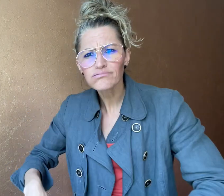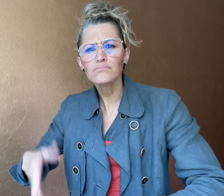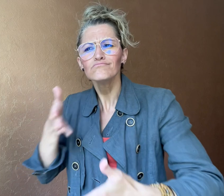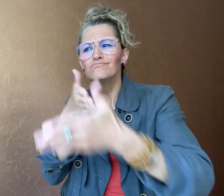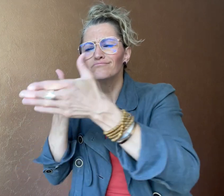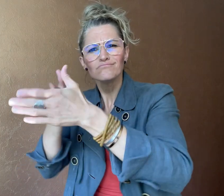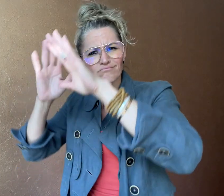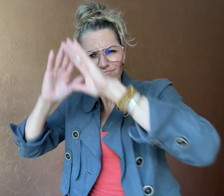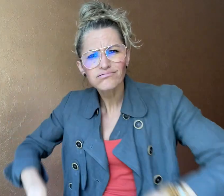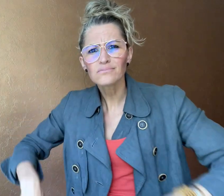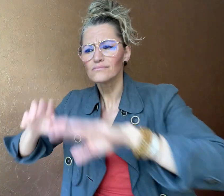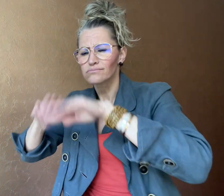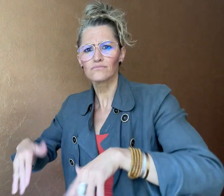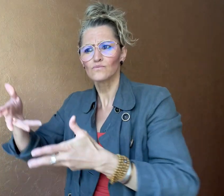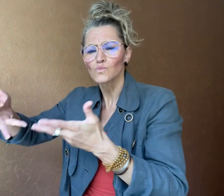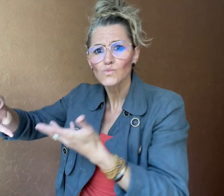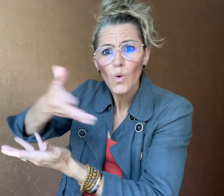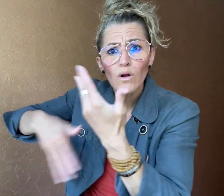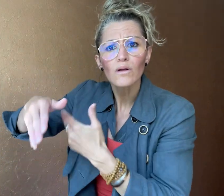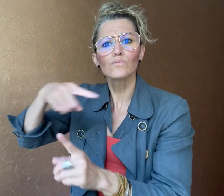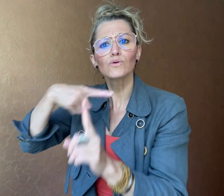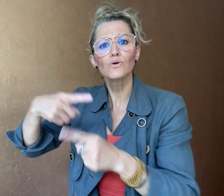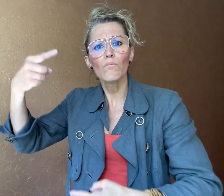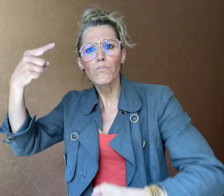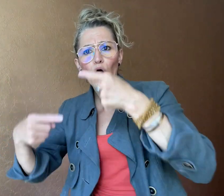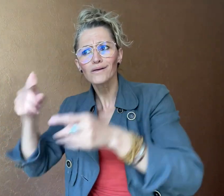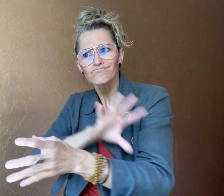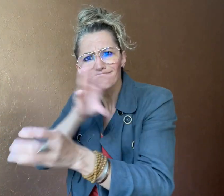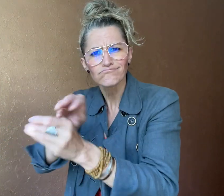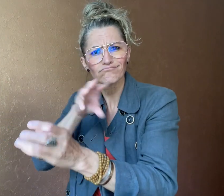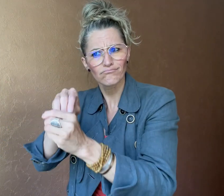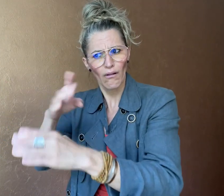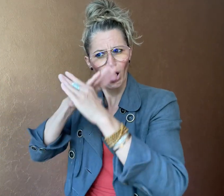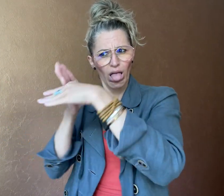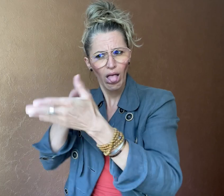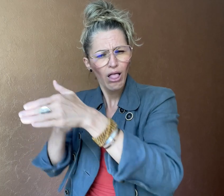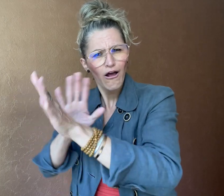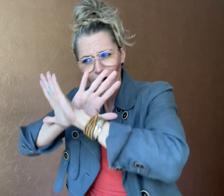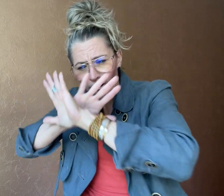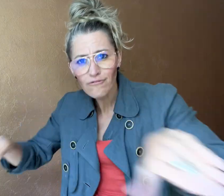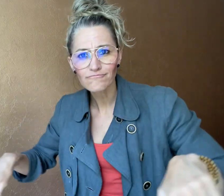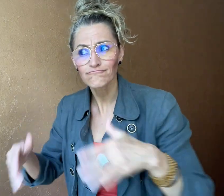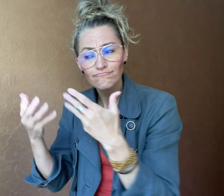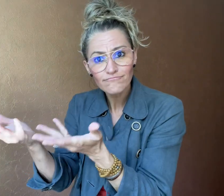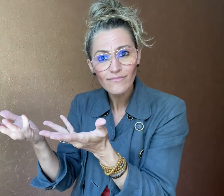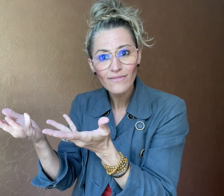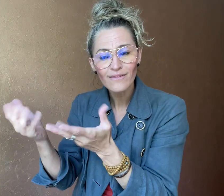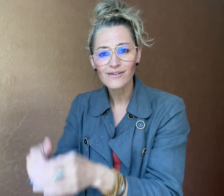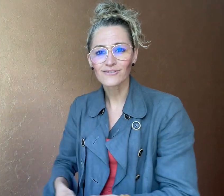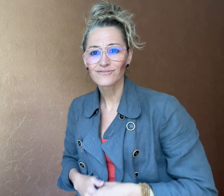about barrier-free social and political participation.